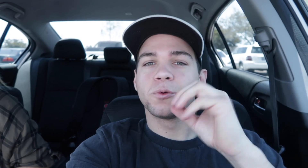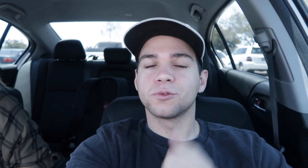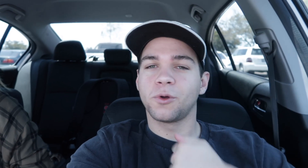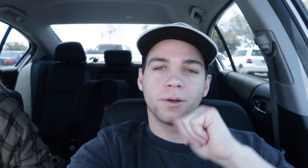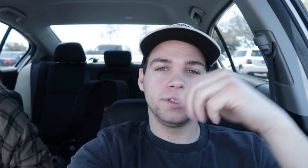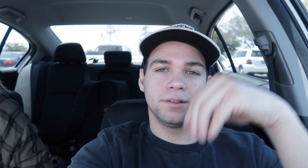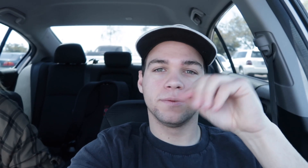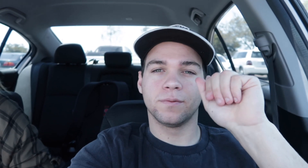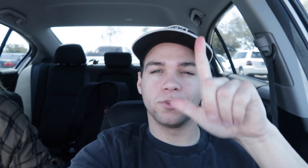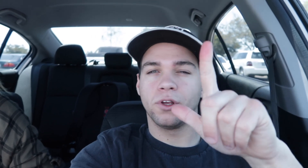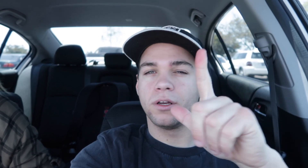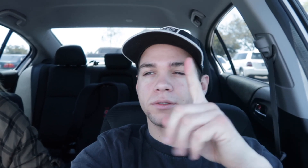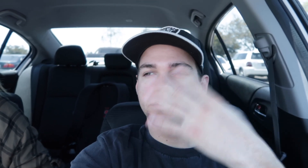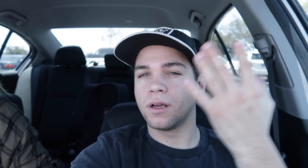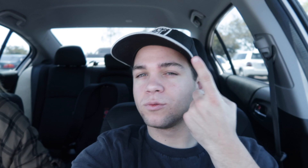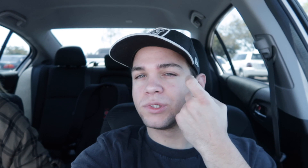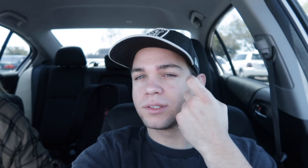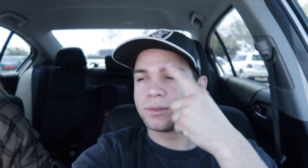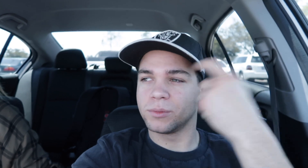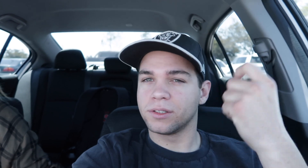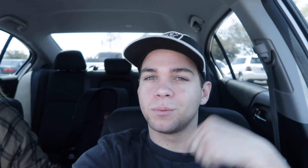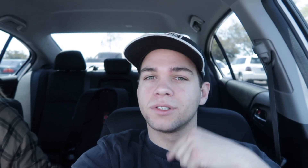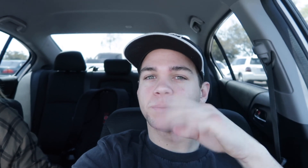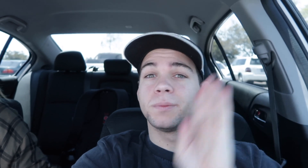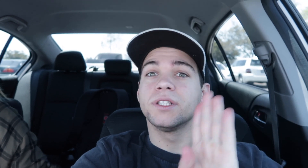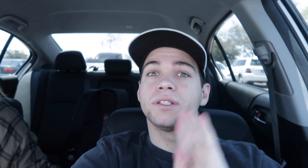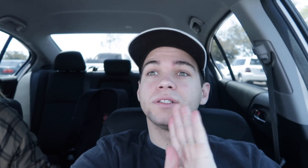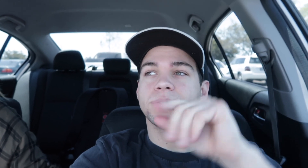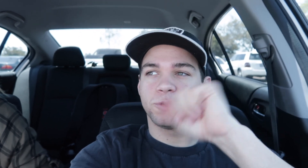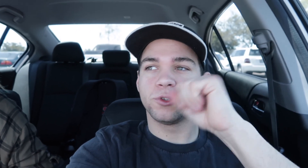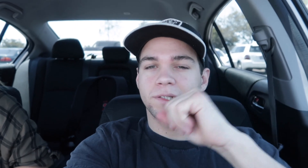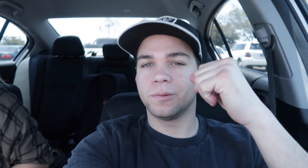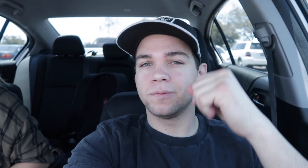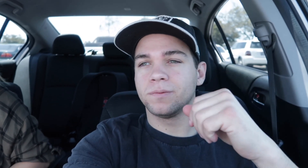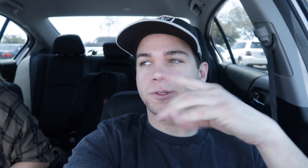Hey, so I'm sorry I haven't been in the vlogs recently because I've been so busy working.